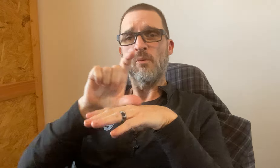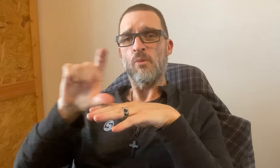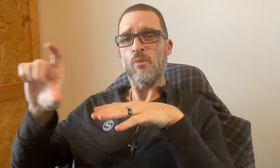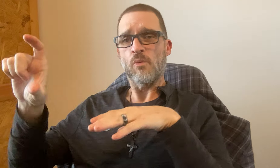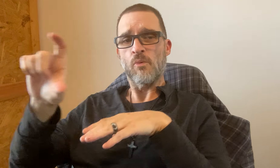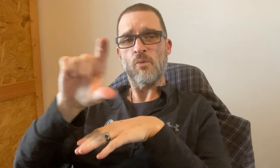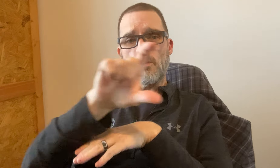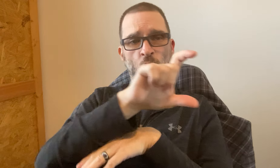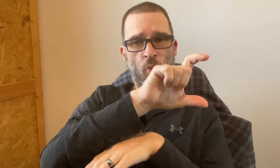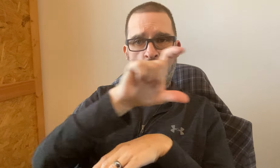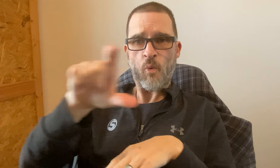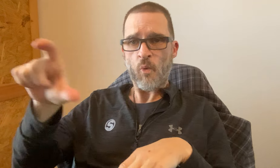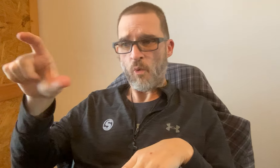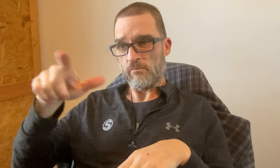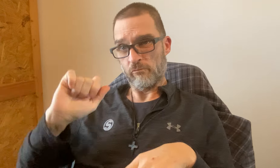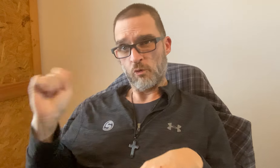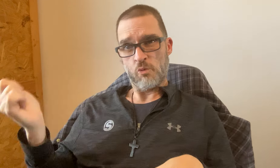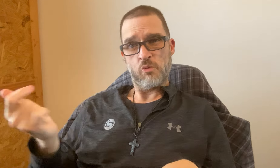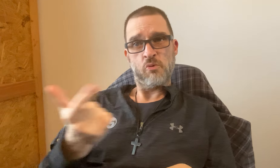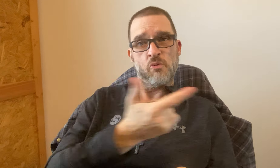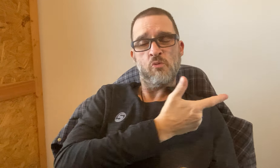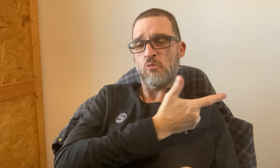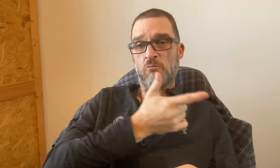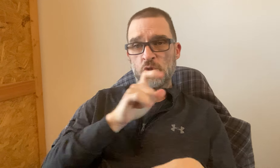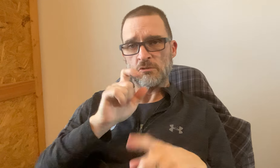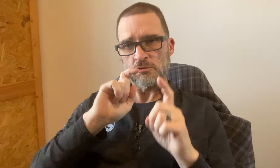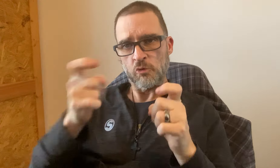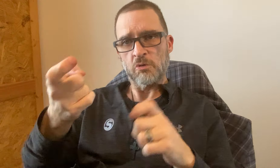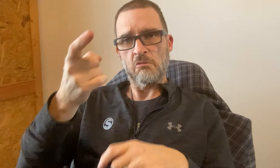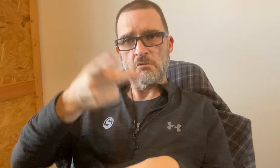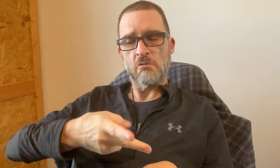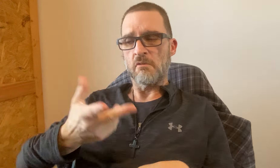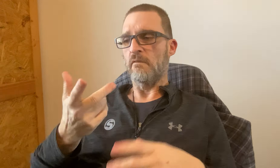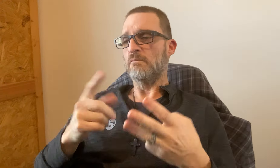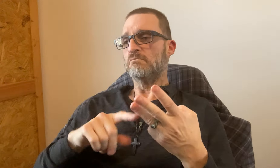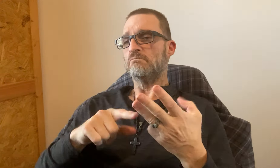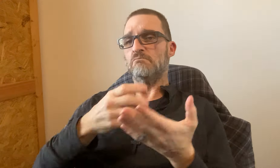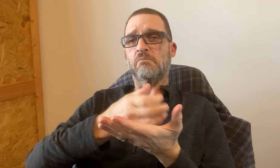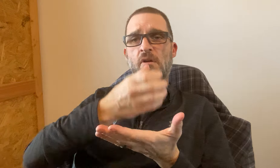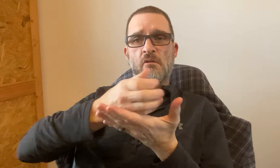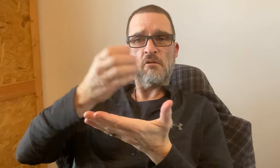Small water bottles for all ? You can donate half.